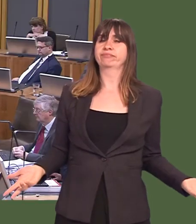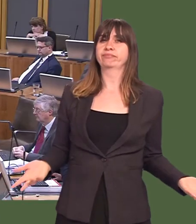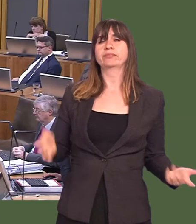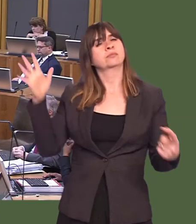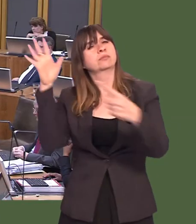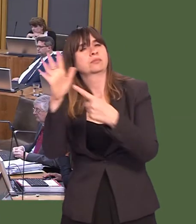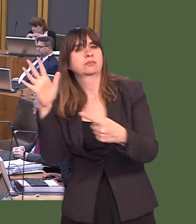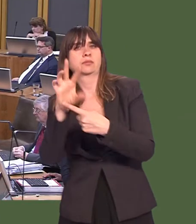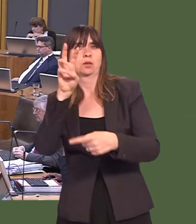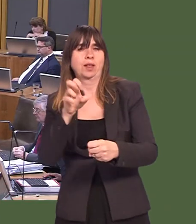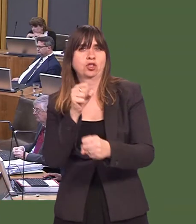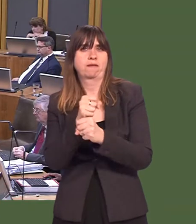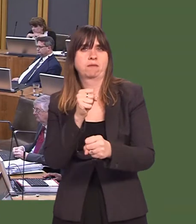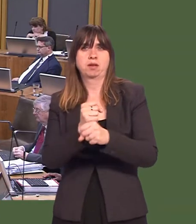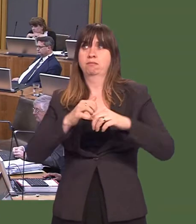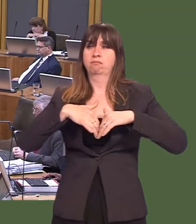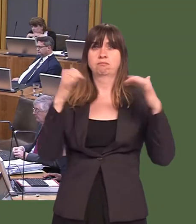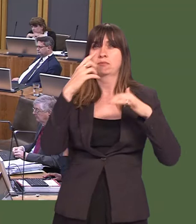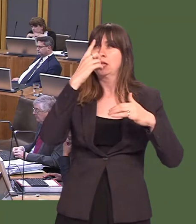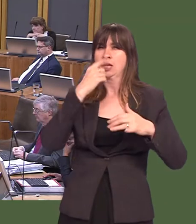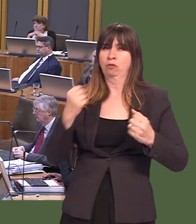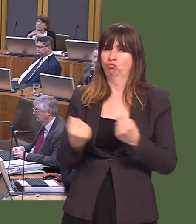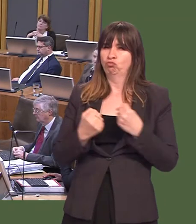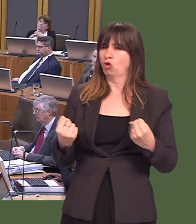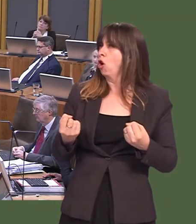It is hugely important that the Welsh Government and this Assembly are able to express a very